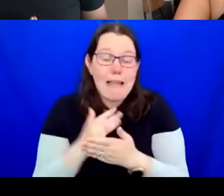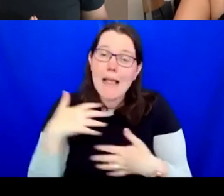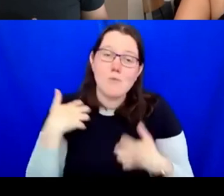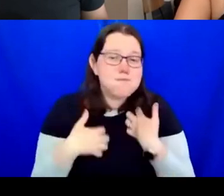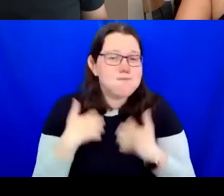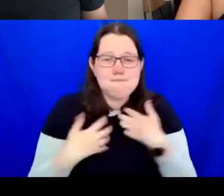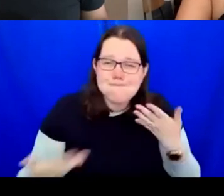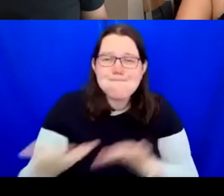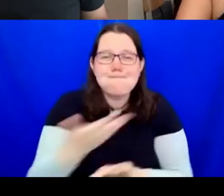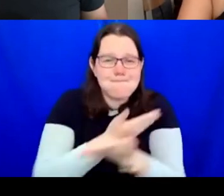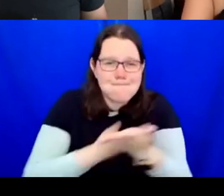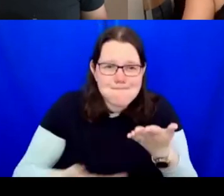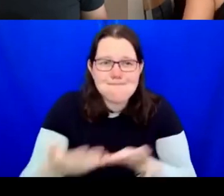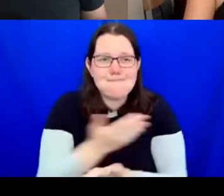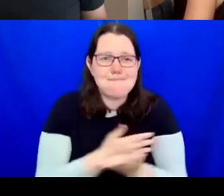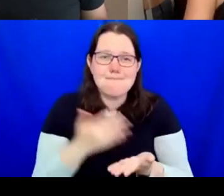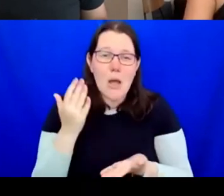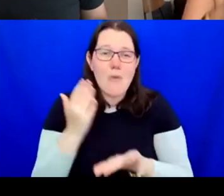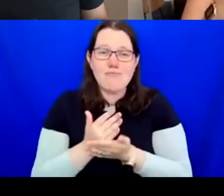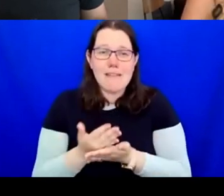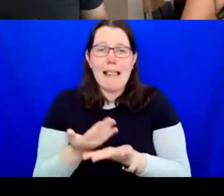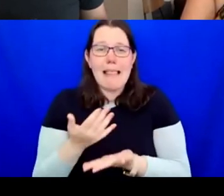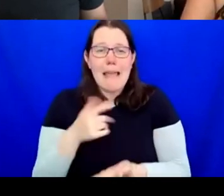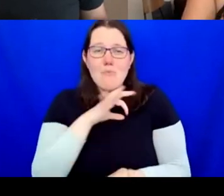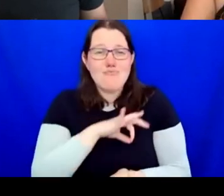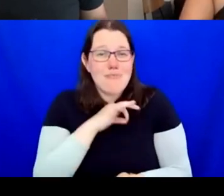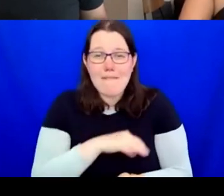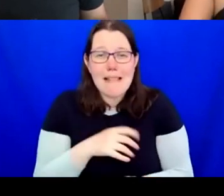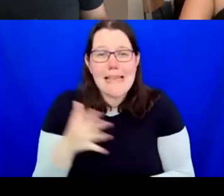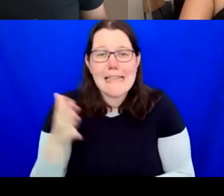What a privilege to listen to you all. Curating Institutional Change broadens